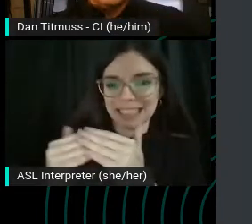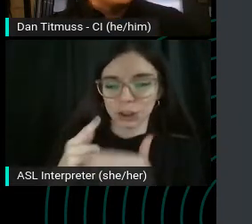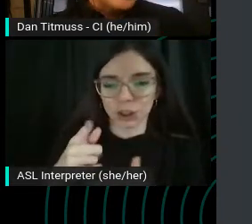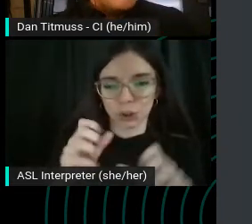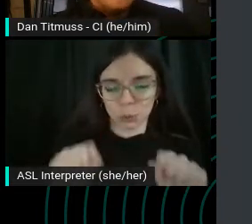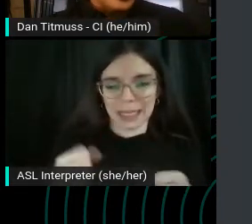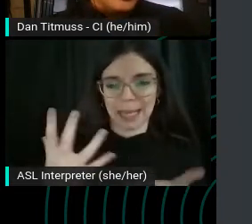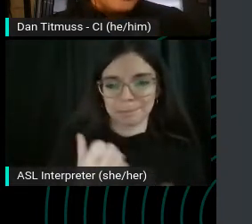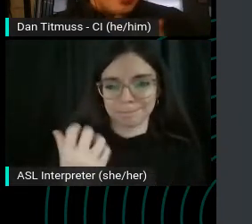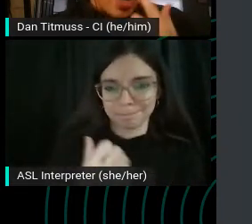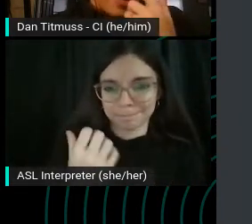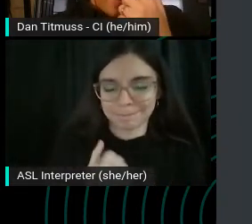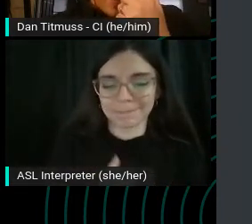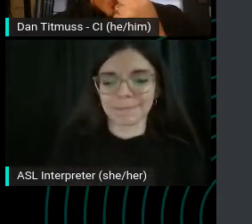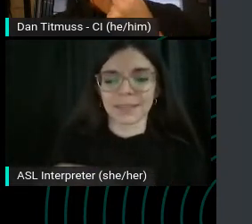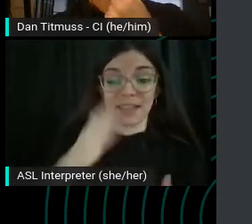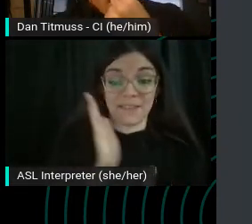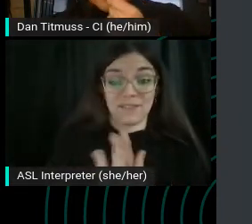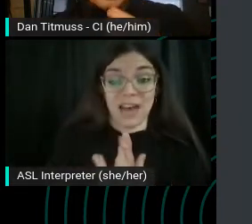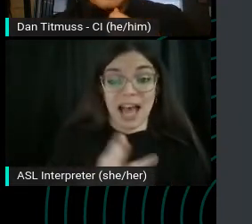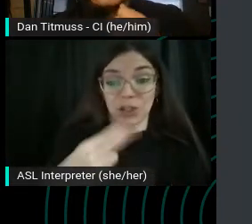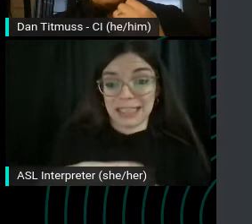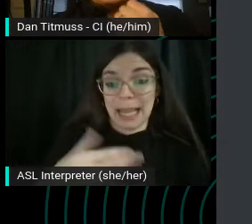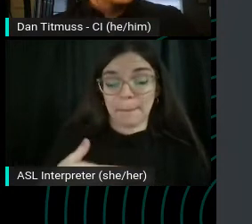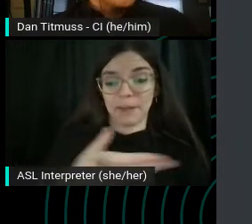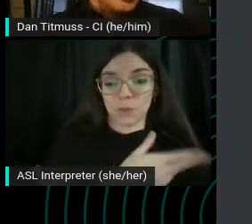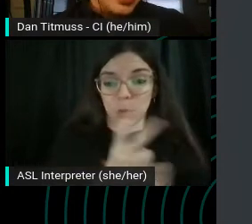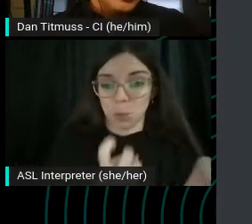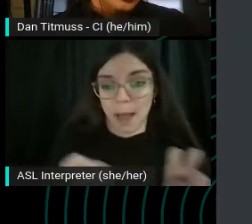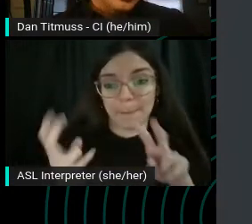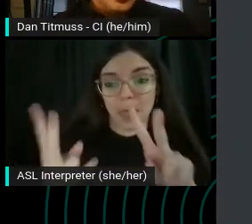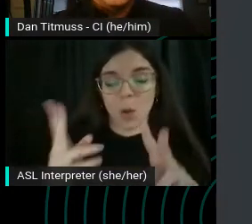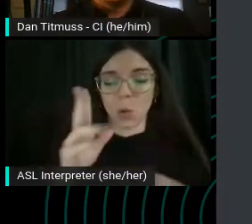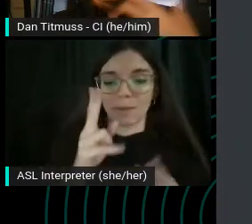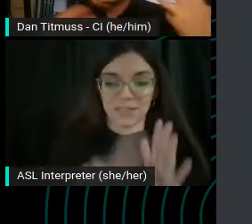file name before you even upload the video, the video title, the video